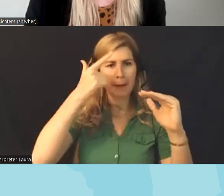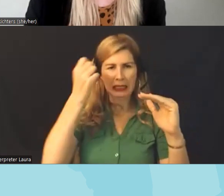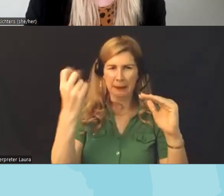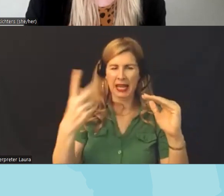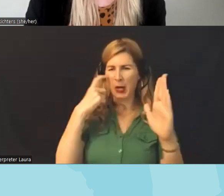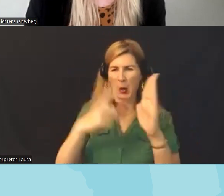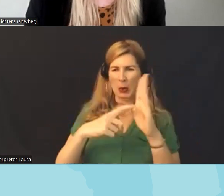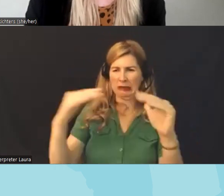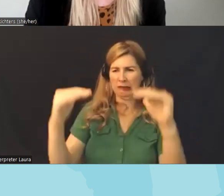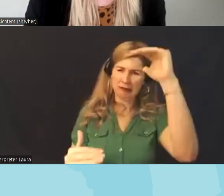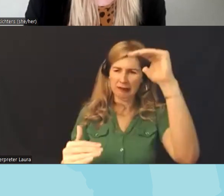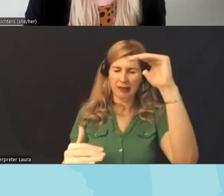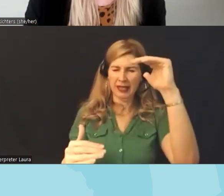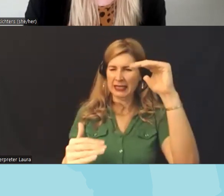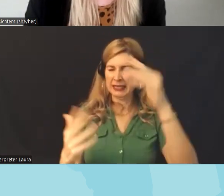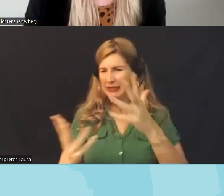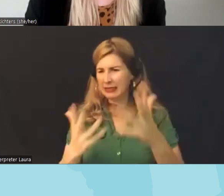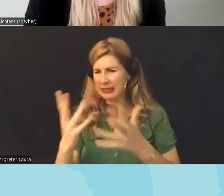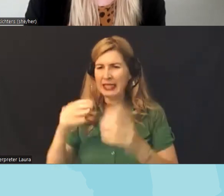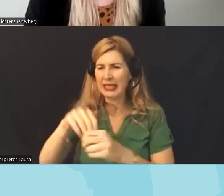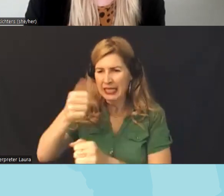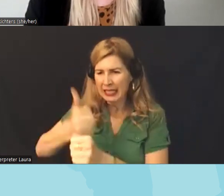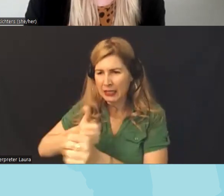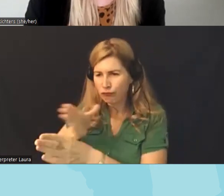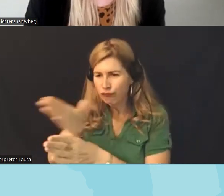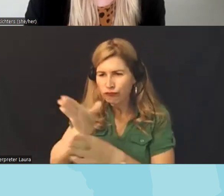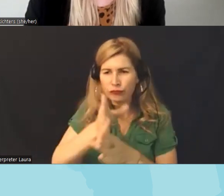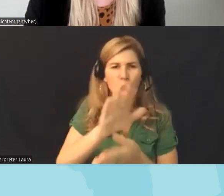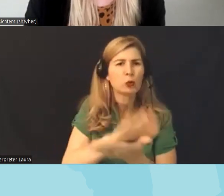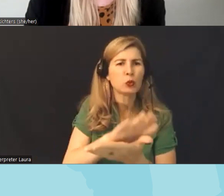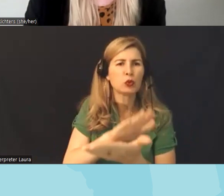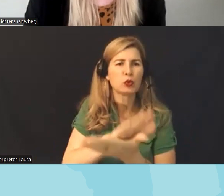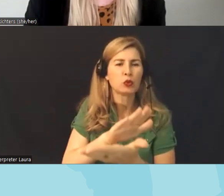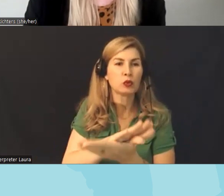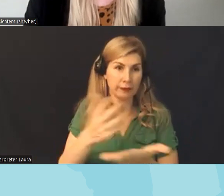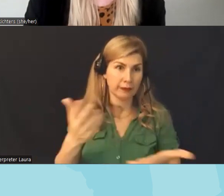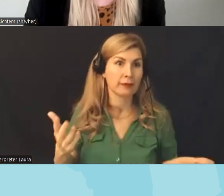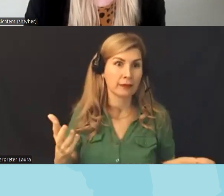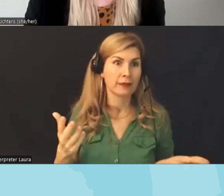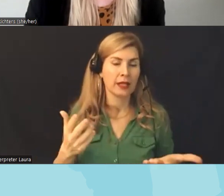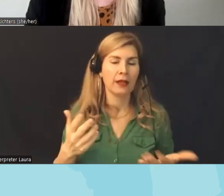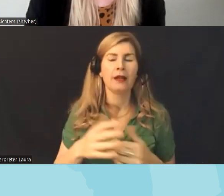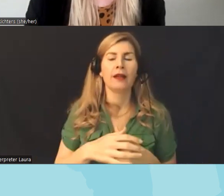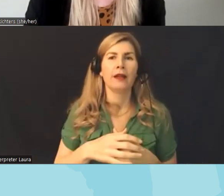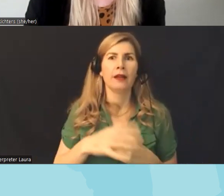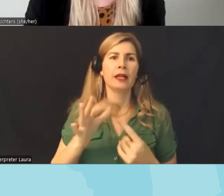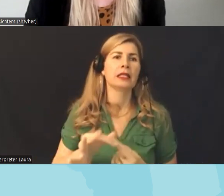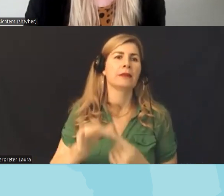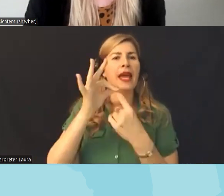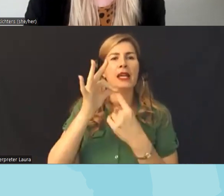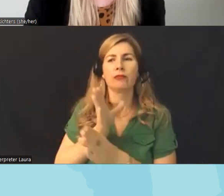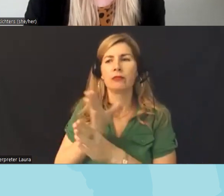of um in discipline uh especially discipline related uh to student behavior and trying to